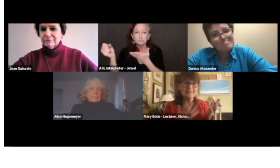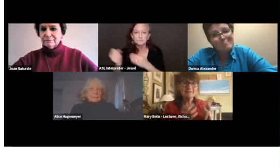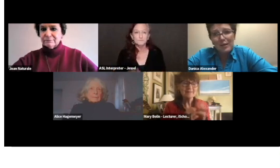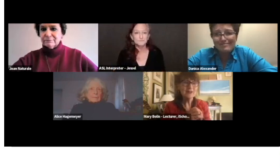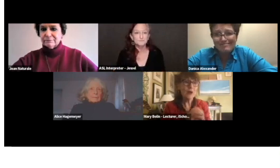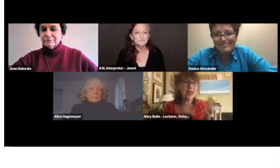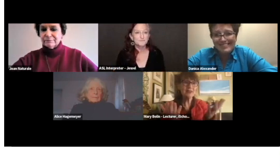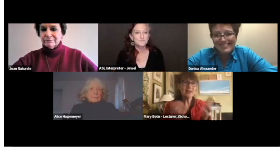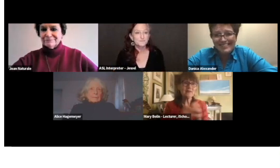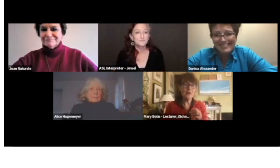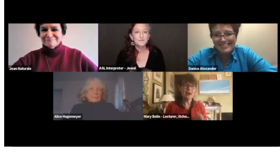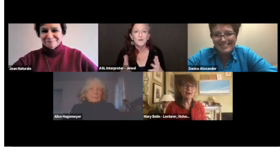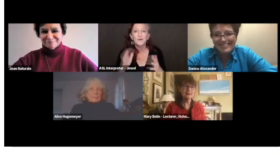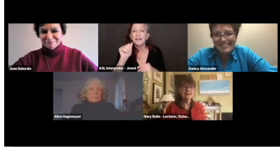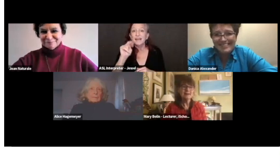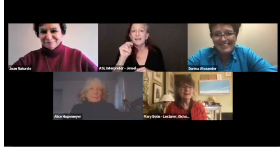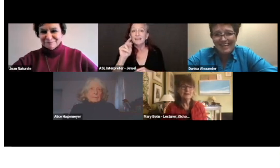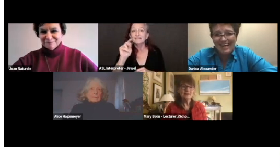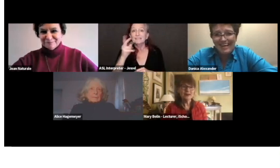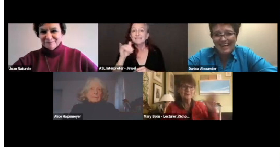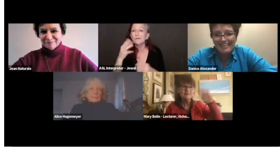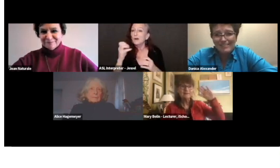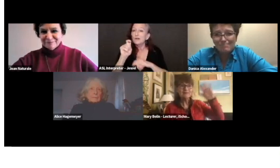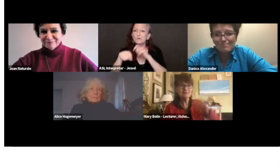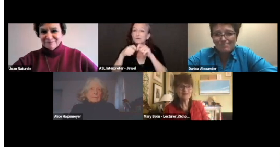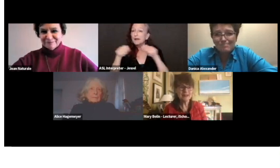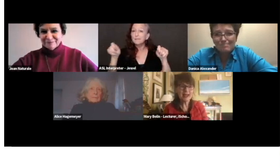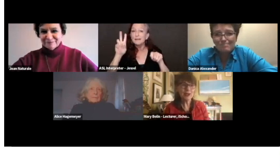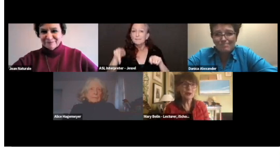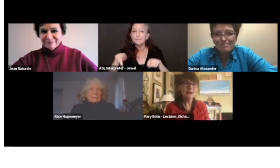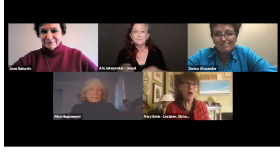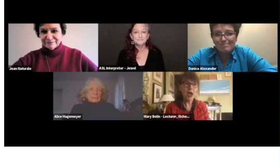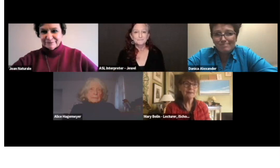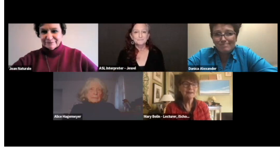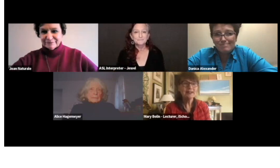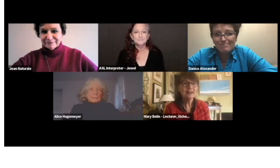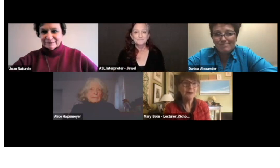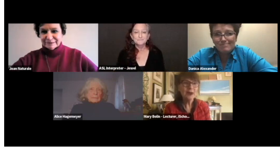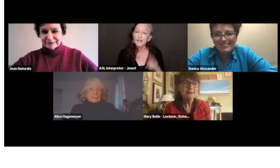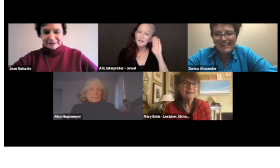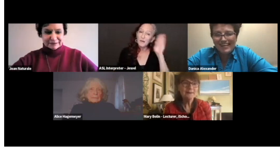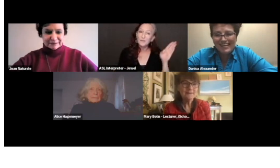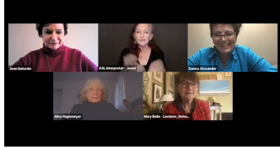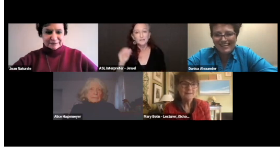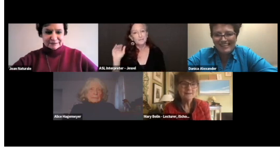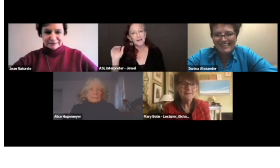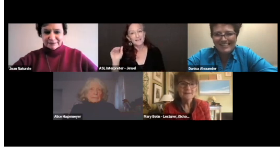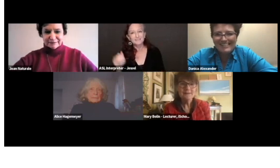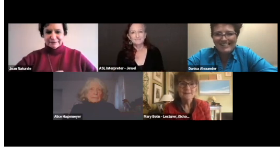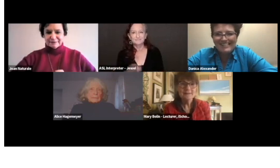So, Anthony, if you want to say hello and goodbye, etc. Sure. Thank you.